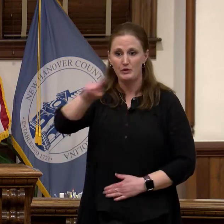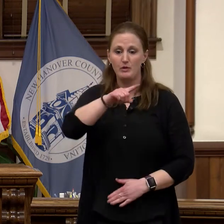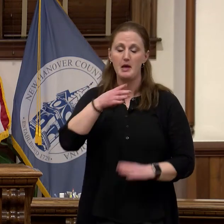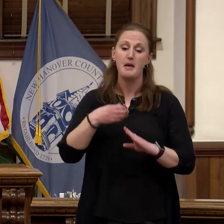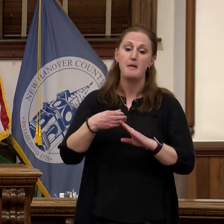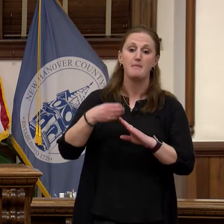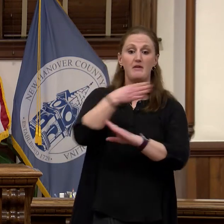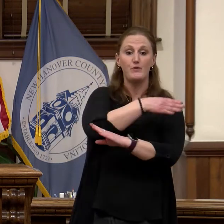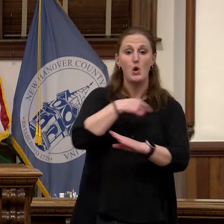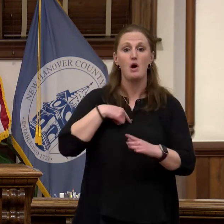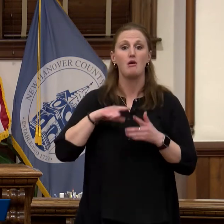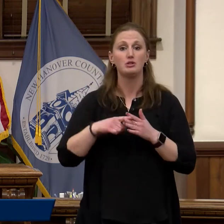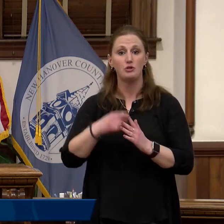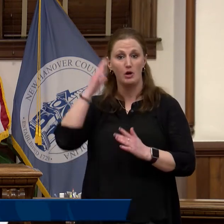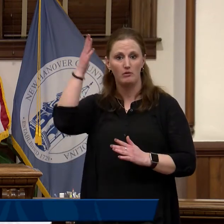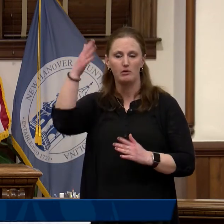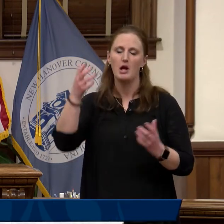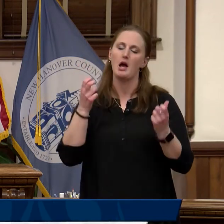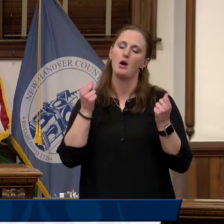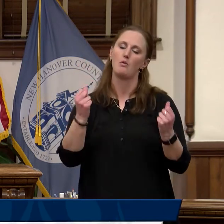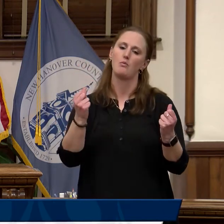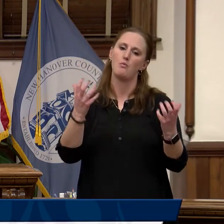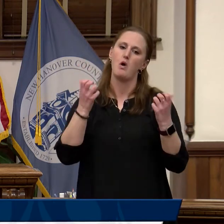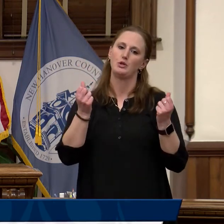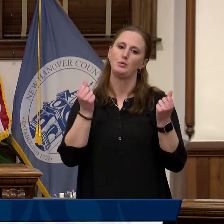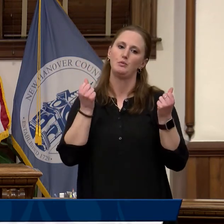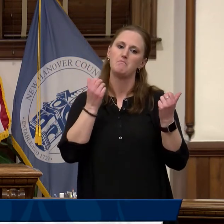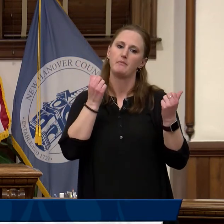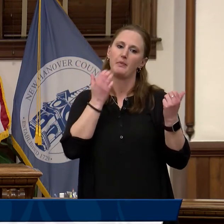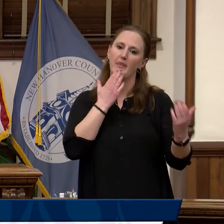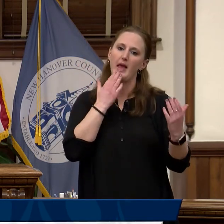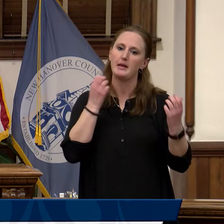wanted to begin I want to thank many people who are in the room. Today first I